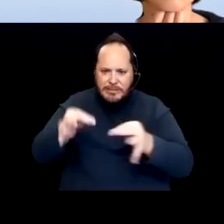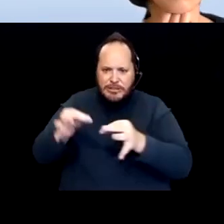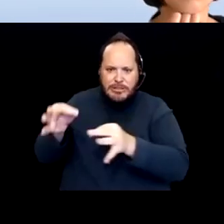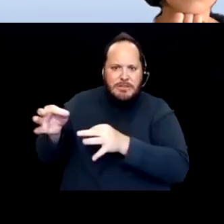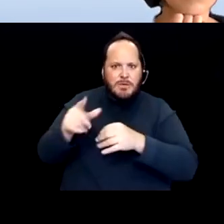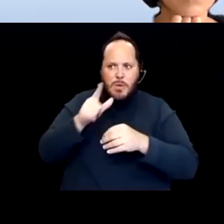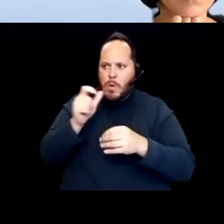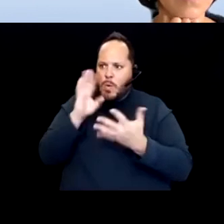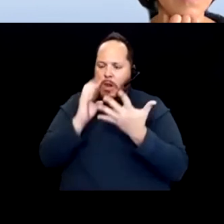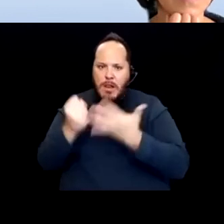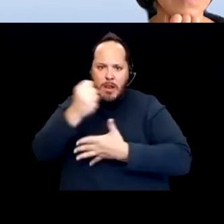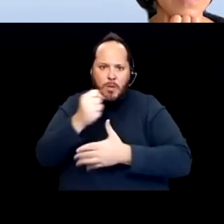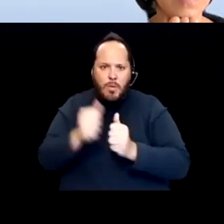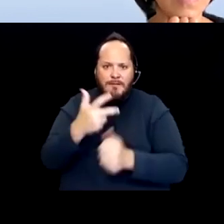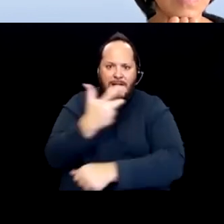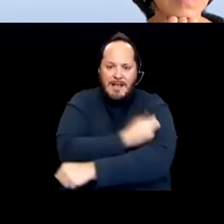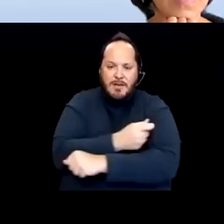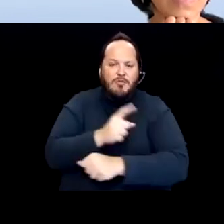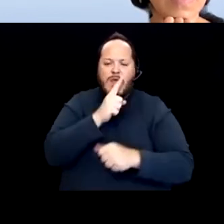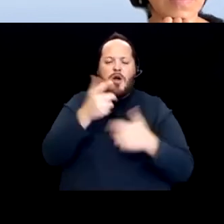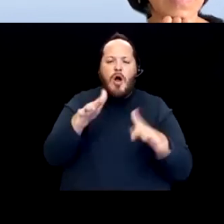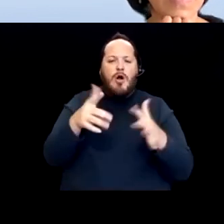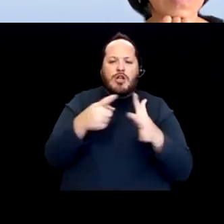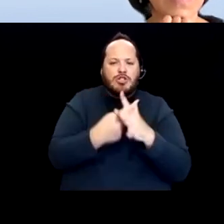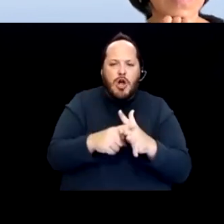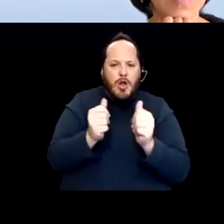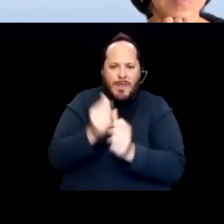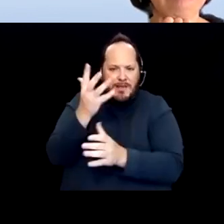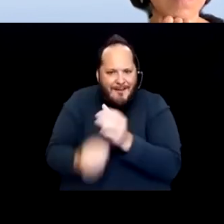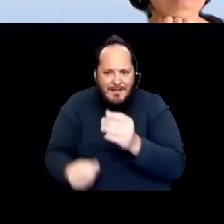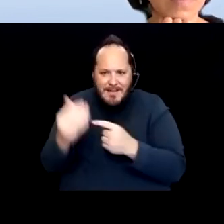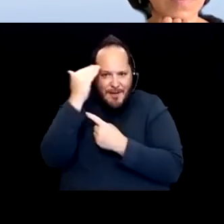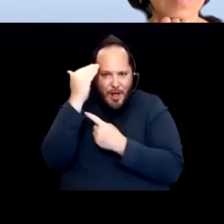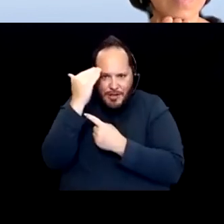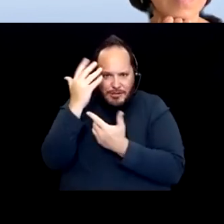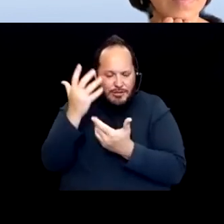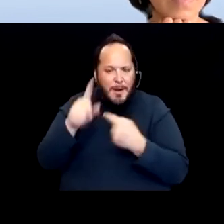they're starting with a deficit in knowledge and information about the disability community.